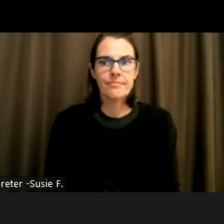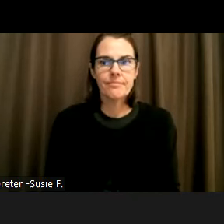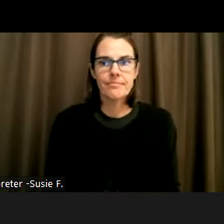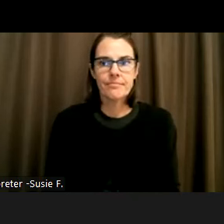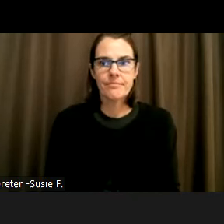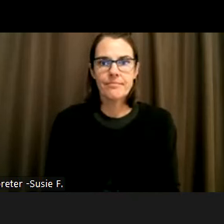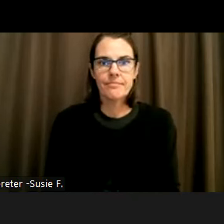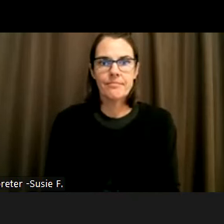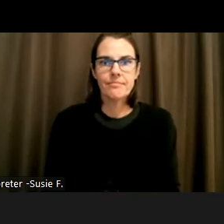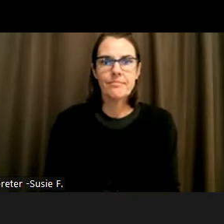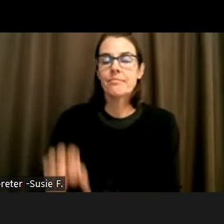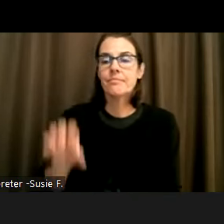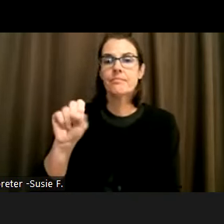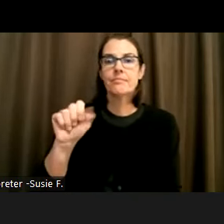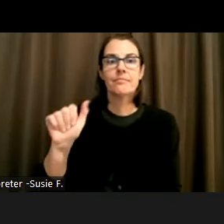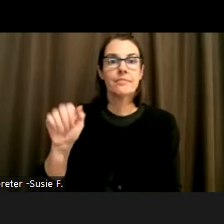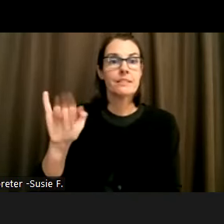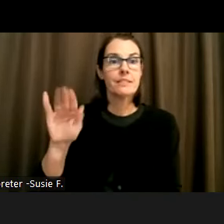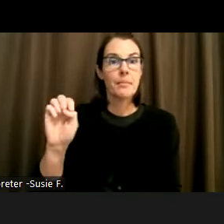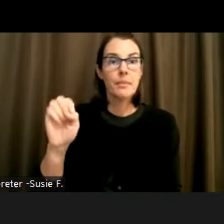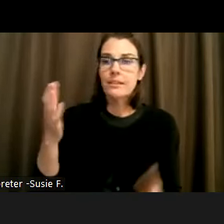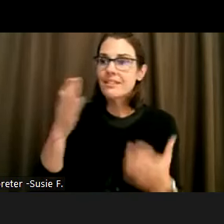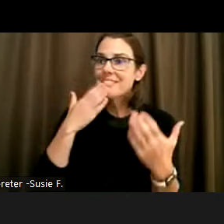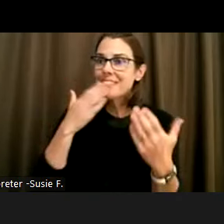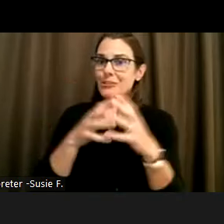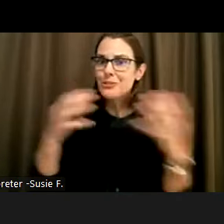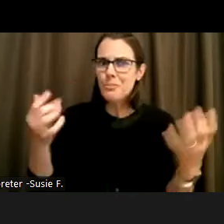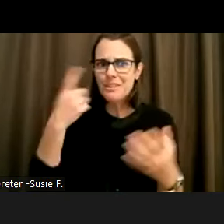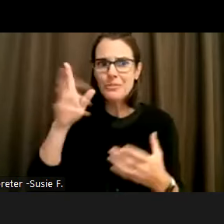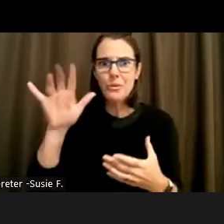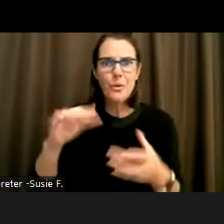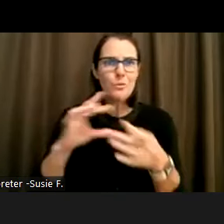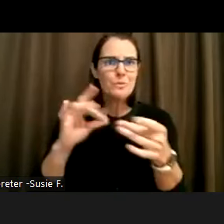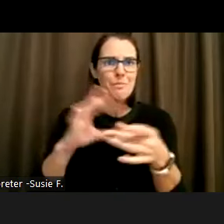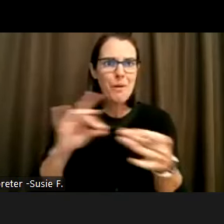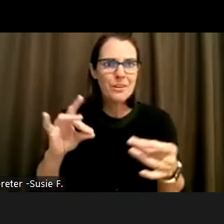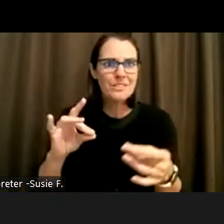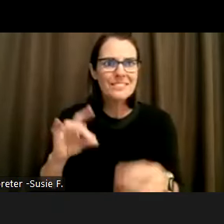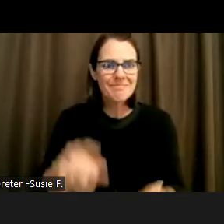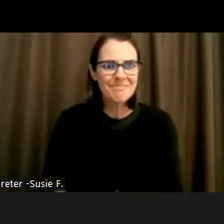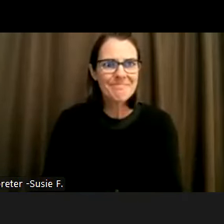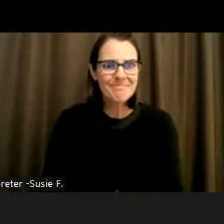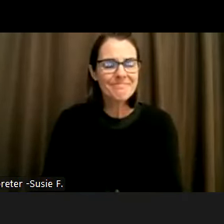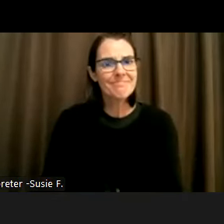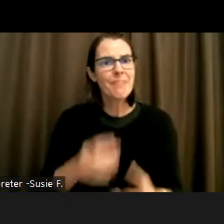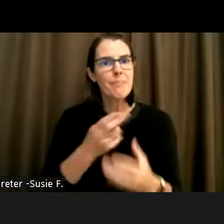This is Sabine. Thank you very much for those remarks to both of you.